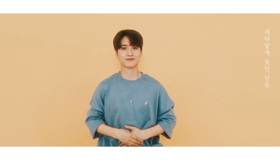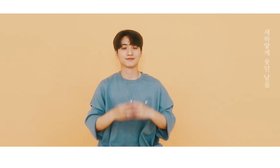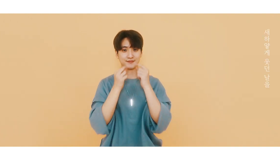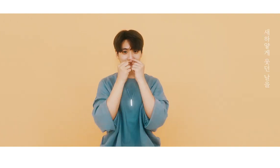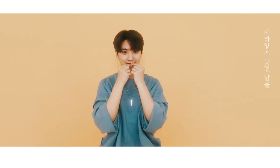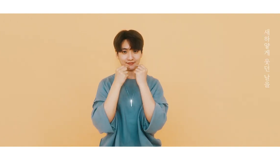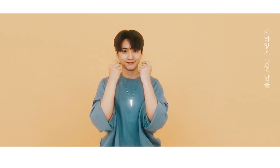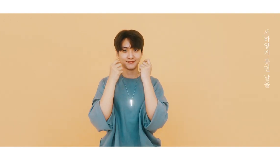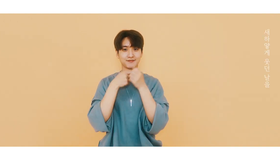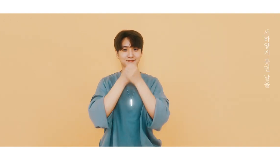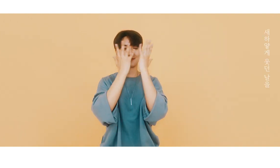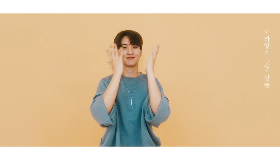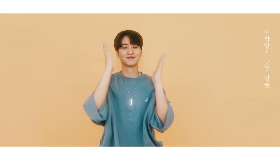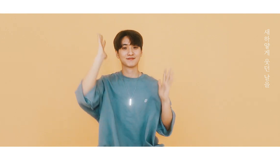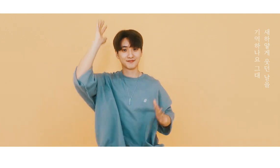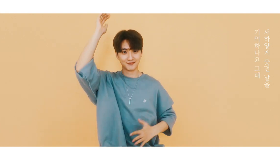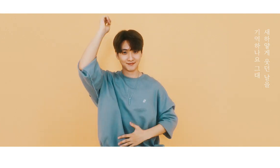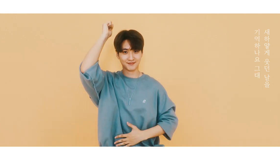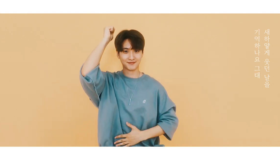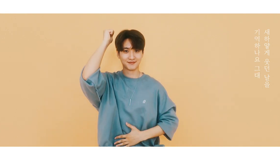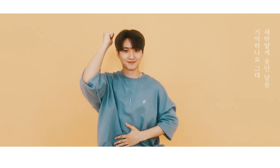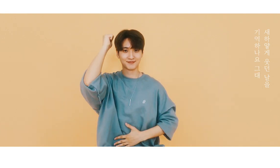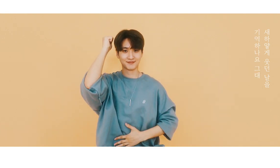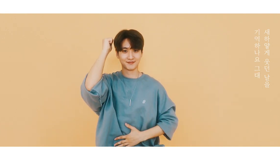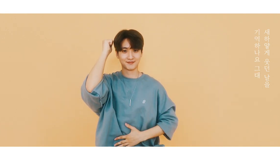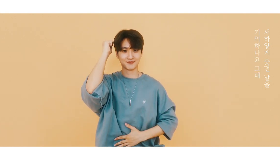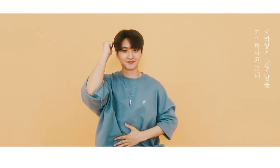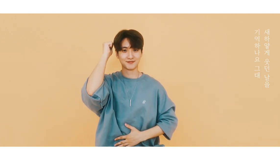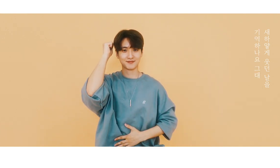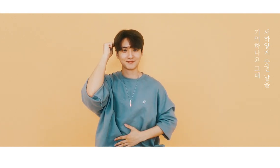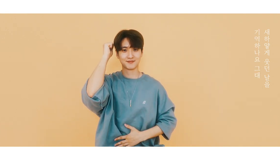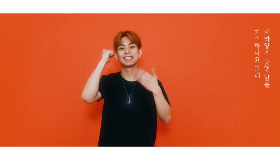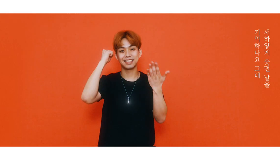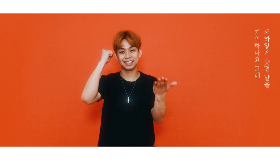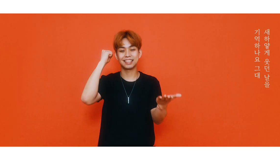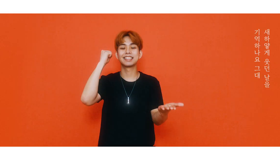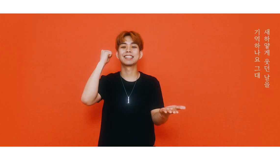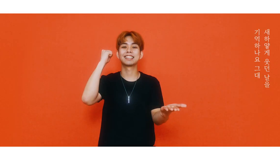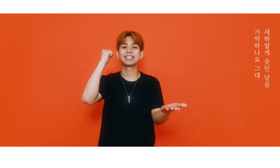Do you remember the day when you smiled brightly?